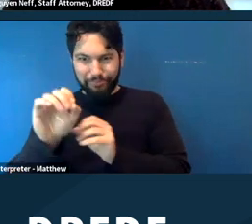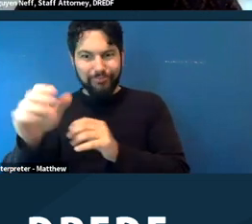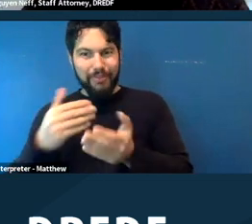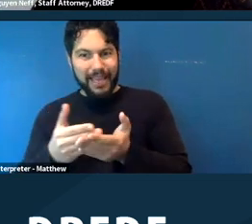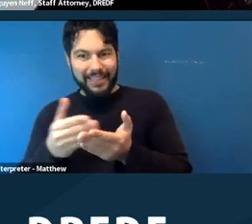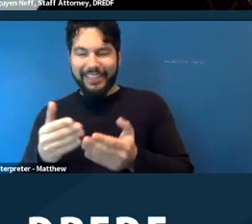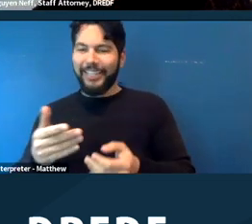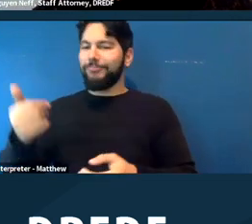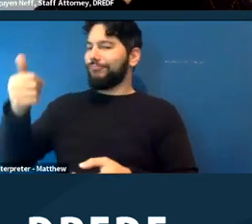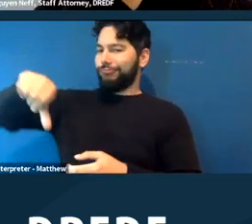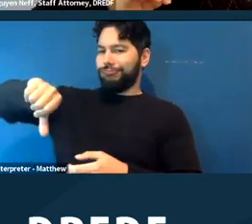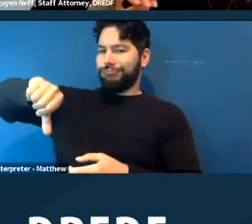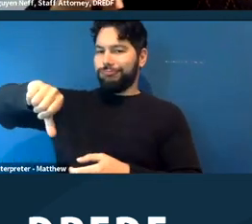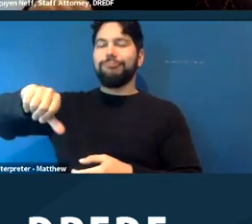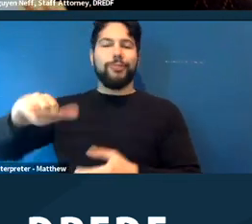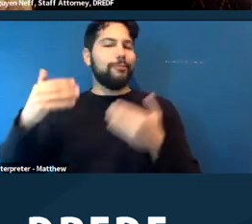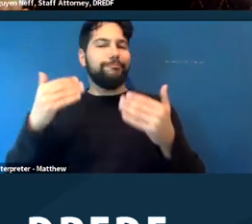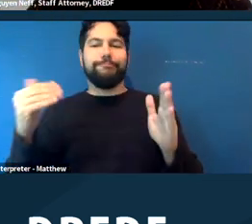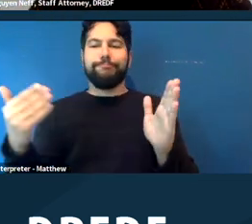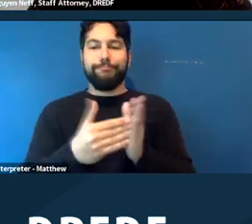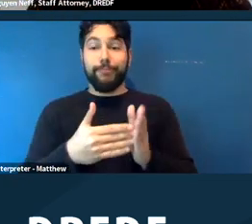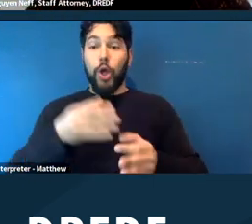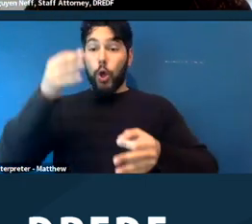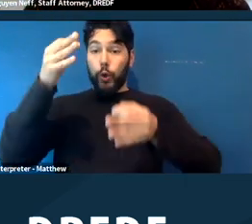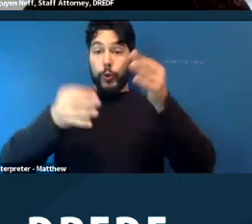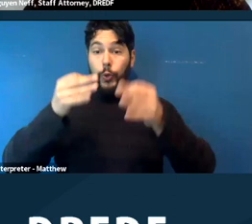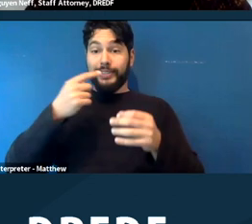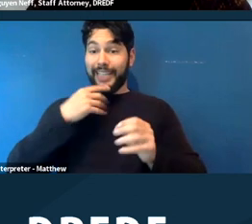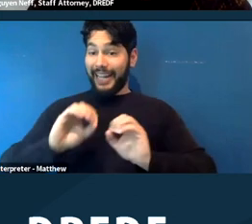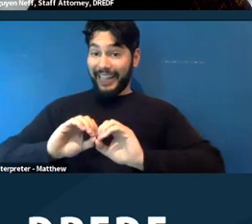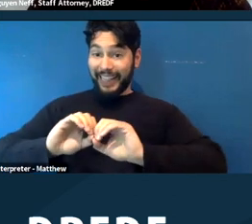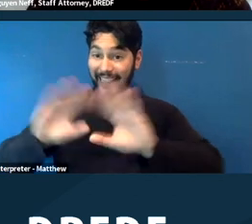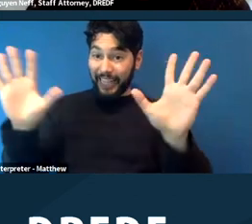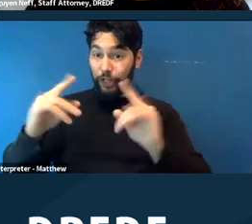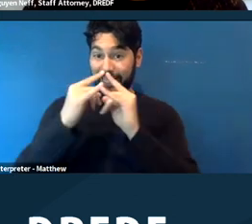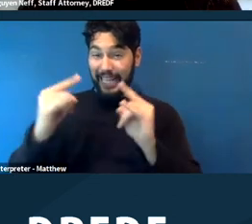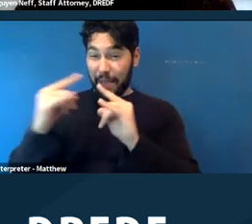And the Court held that the clearing of an encampment, an encampment sweep,